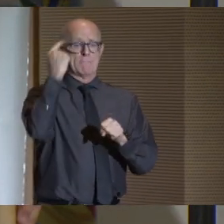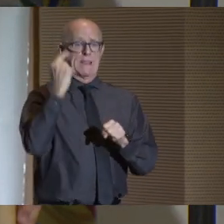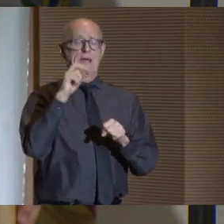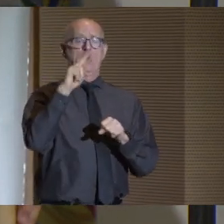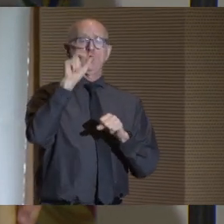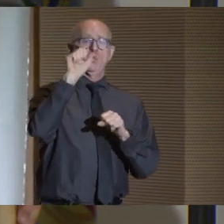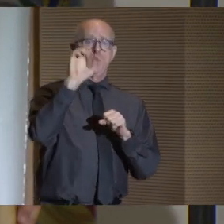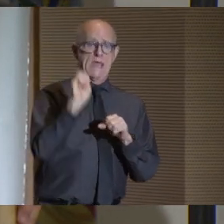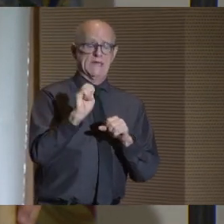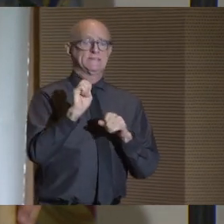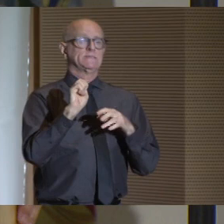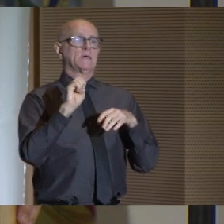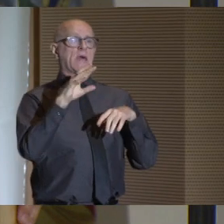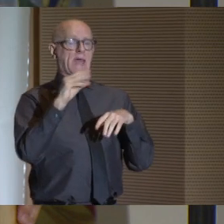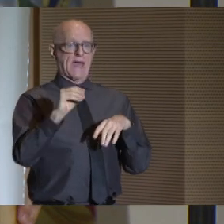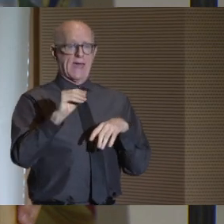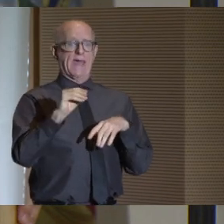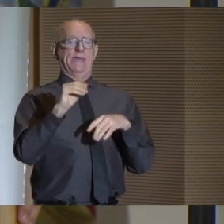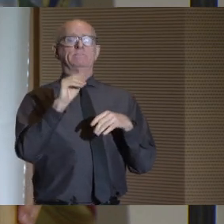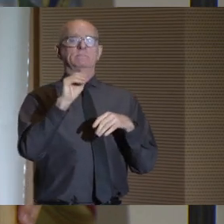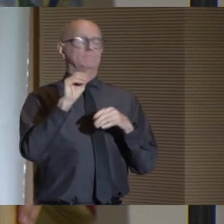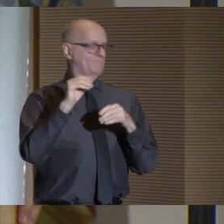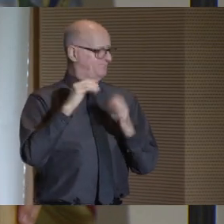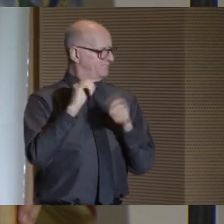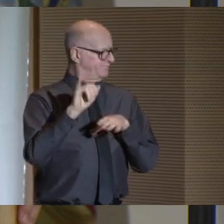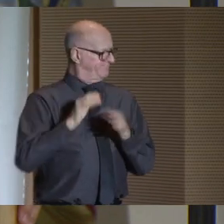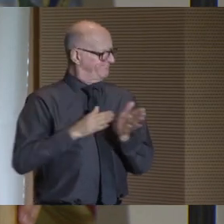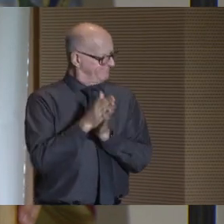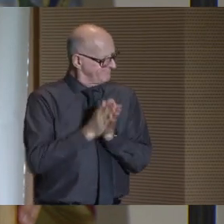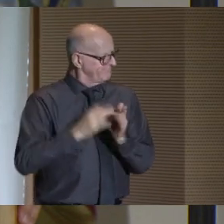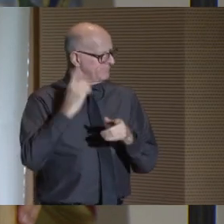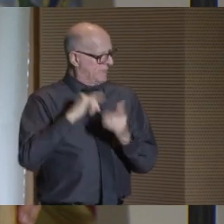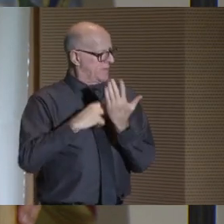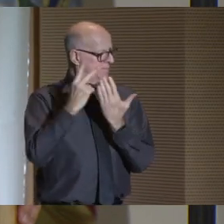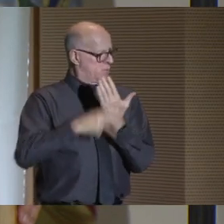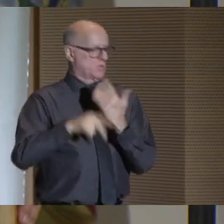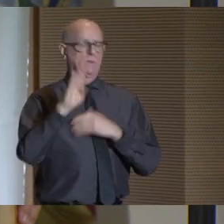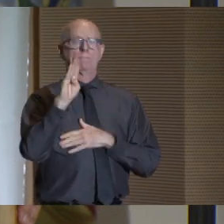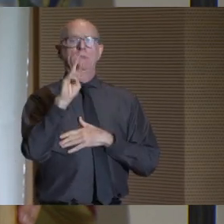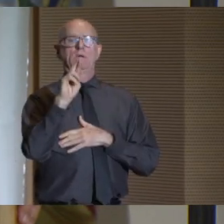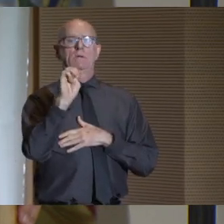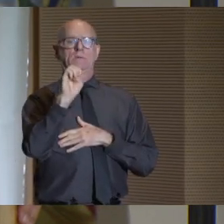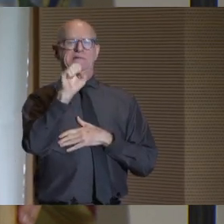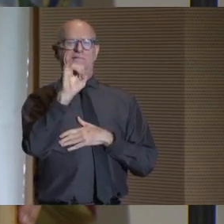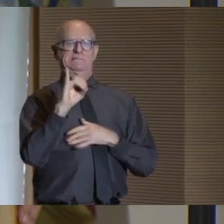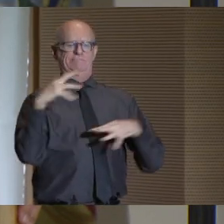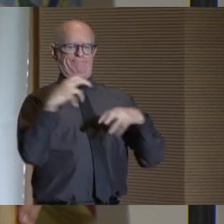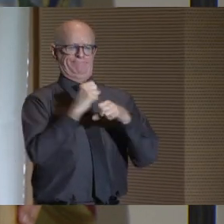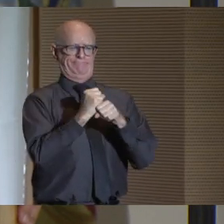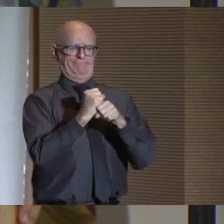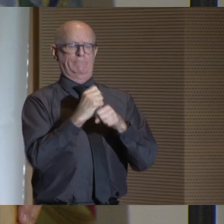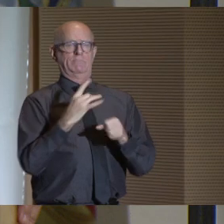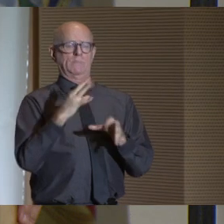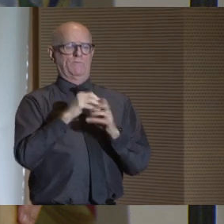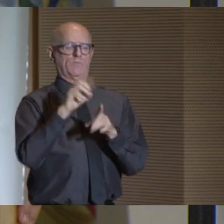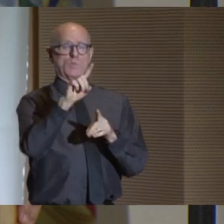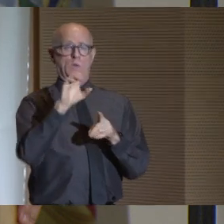which we call BRESI. Today, BRESI has funded 126 projects involving faculty,